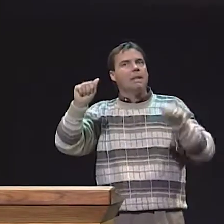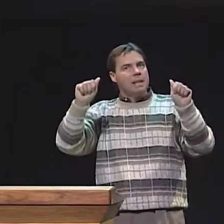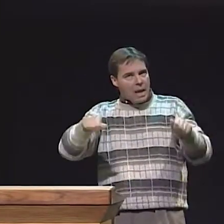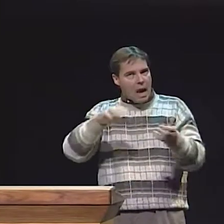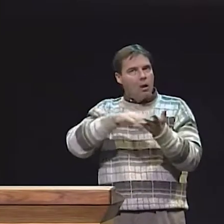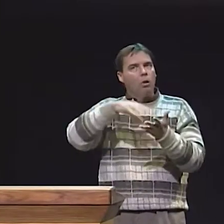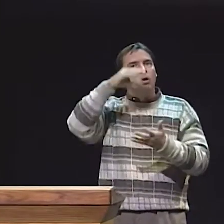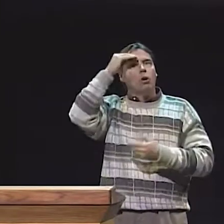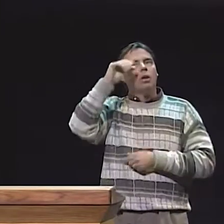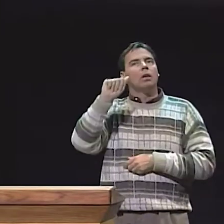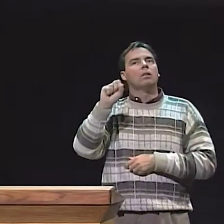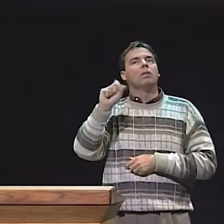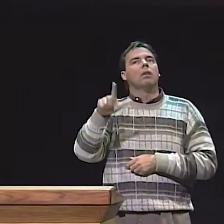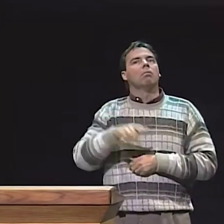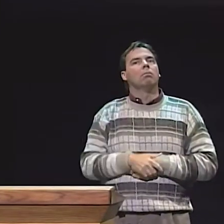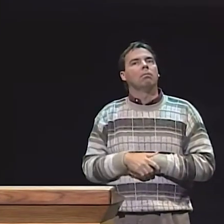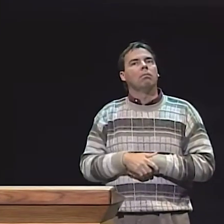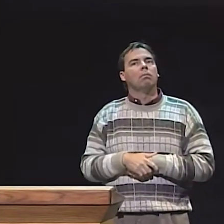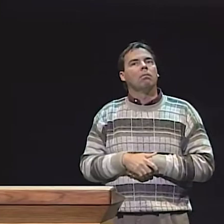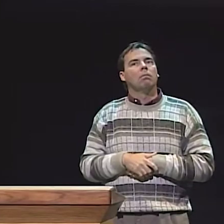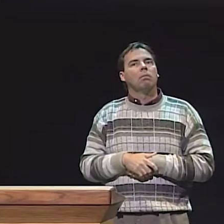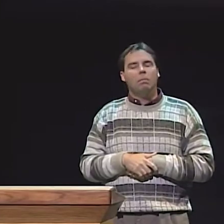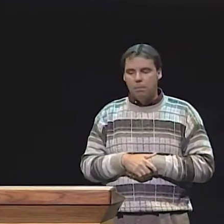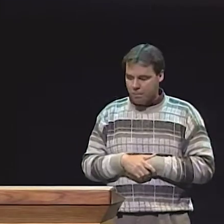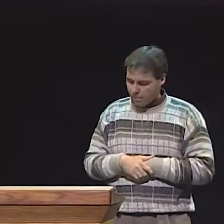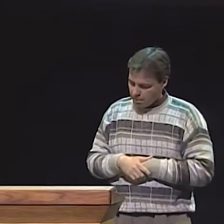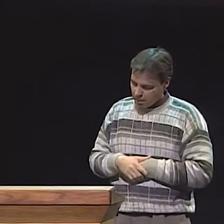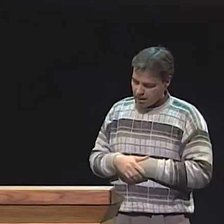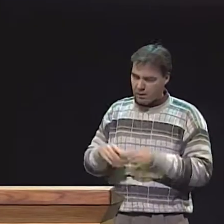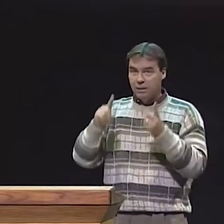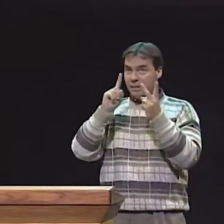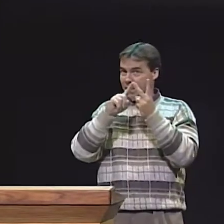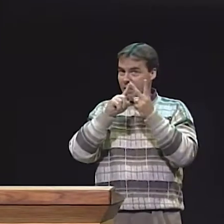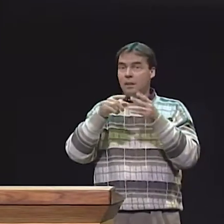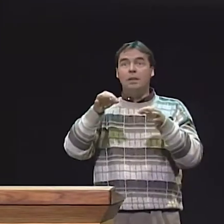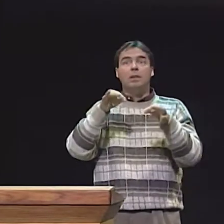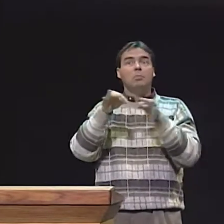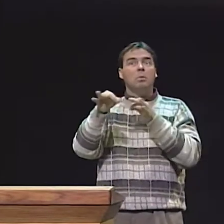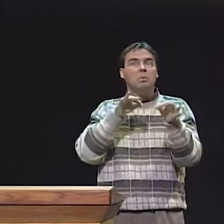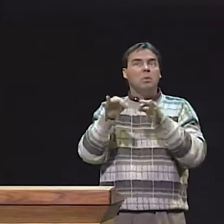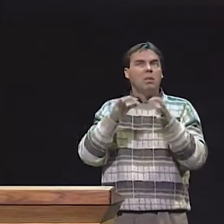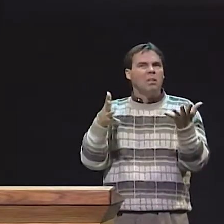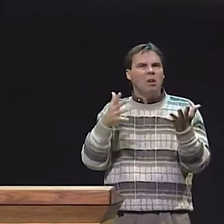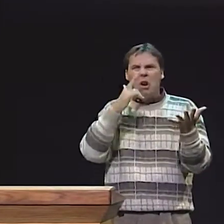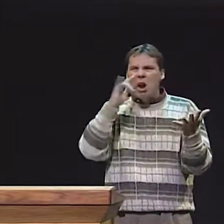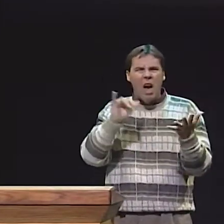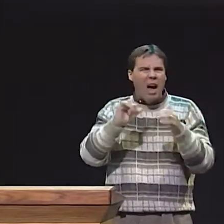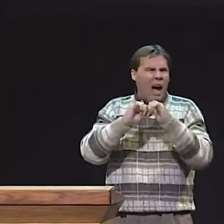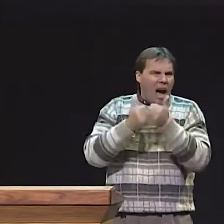SO, DEAF CHILDREN OF DEAF PARENTS. YES, IT SEEMS THAT THEY CAN LEARN ASL.